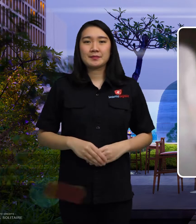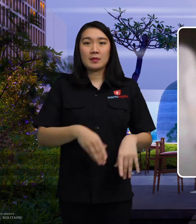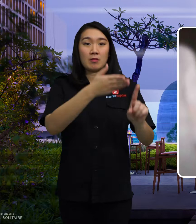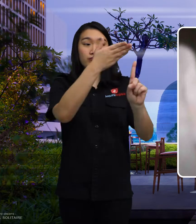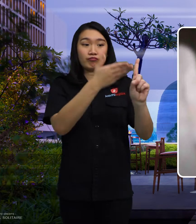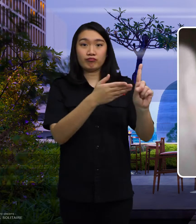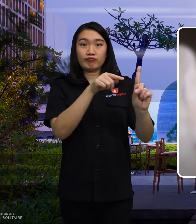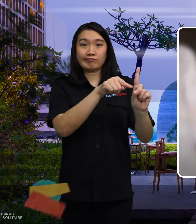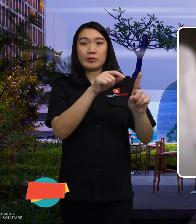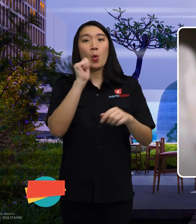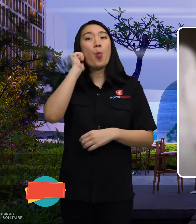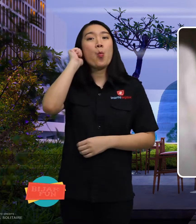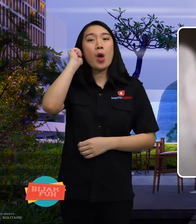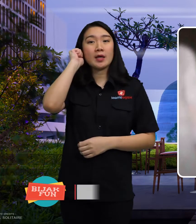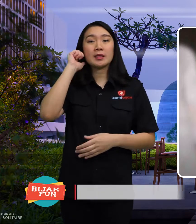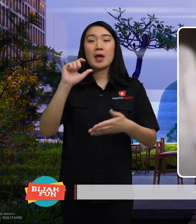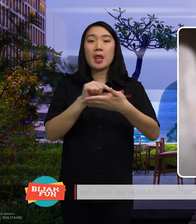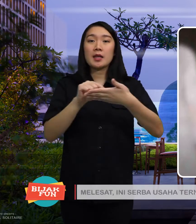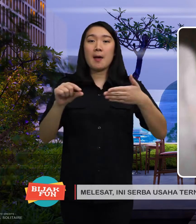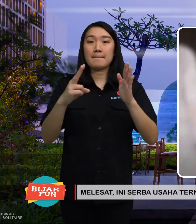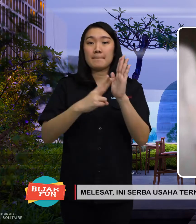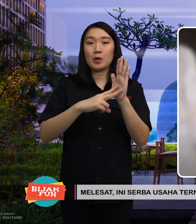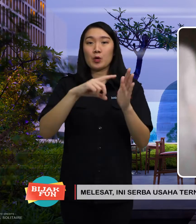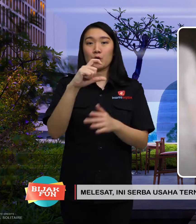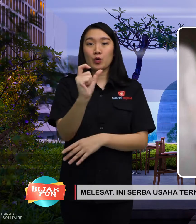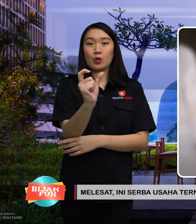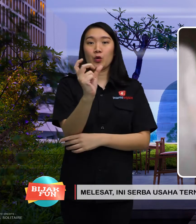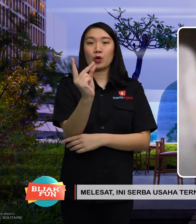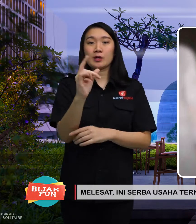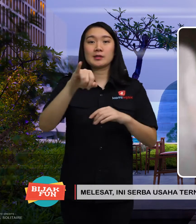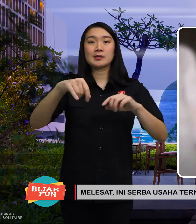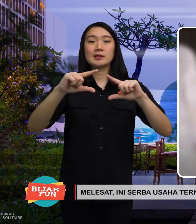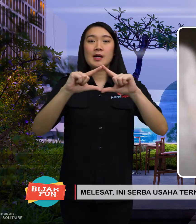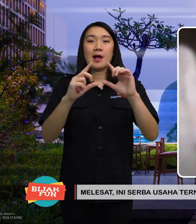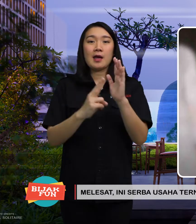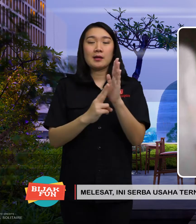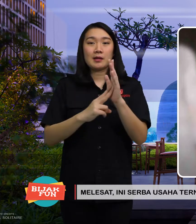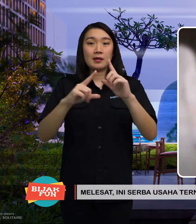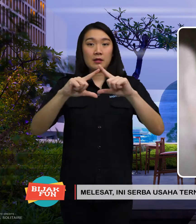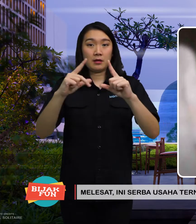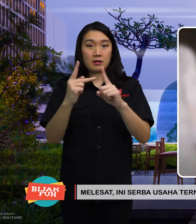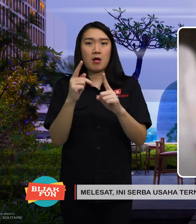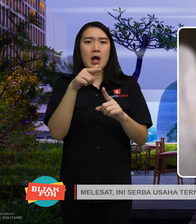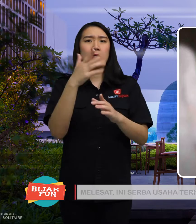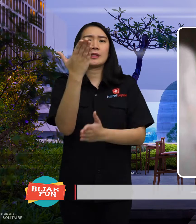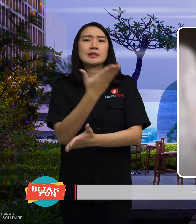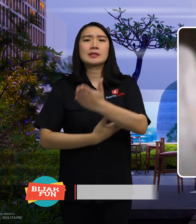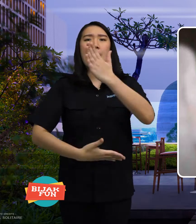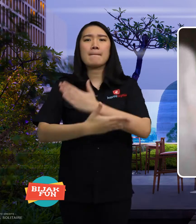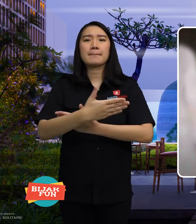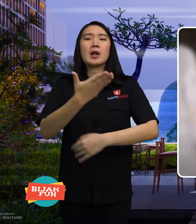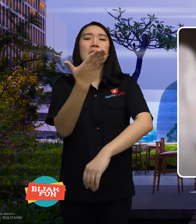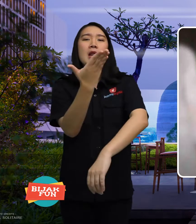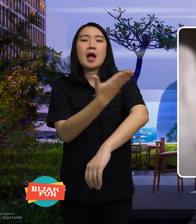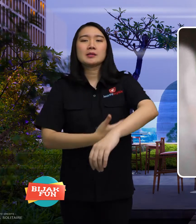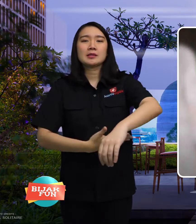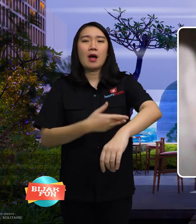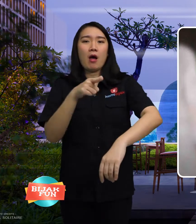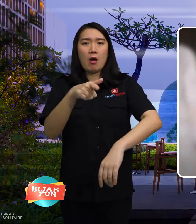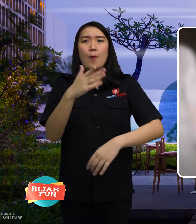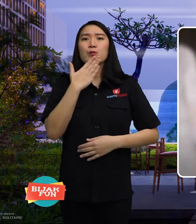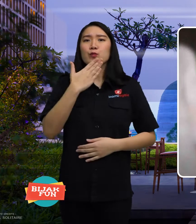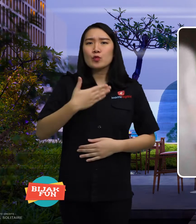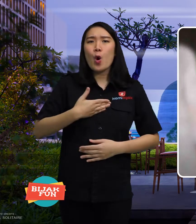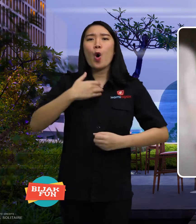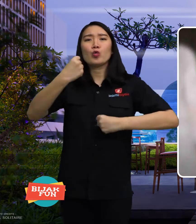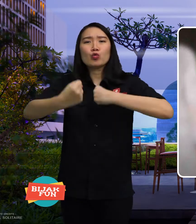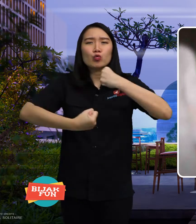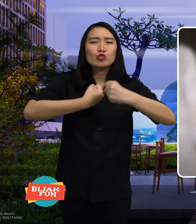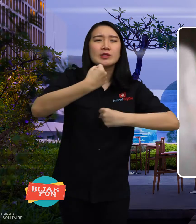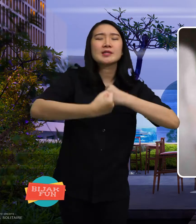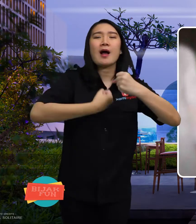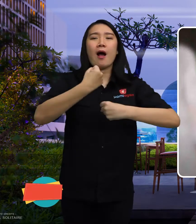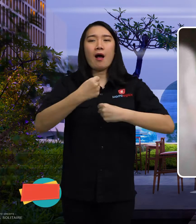A woman named Nurjannah Daksha's disability has a business